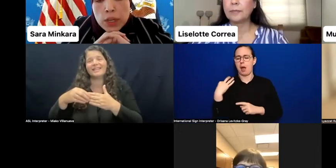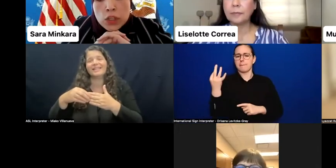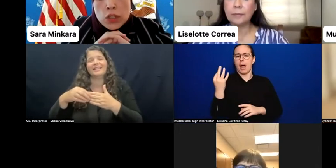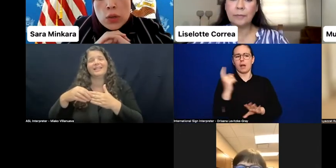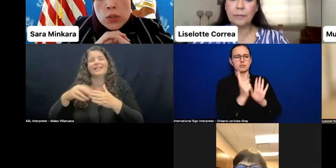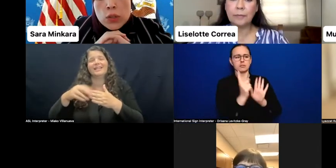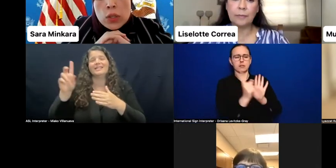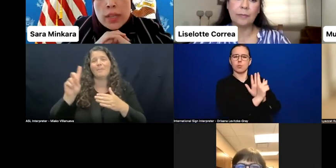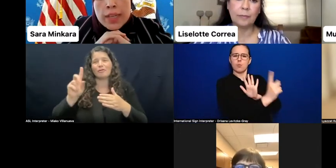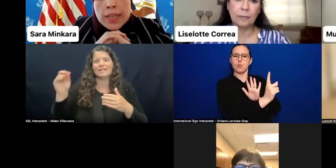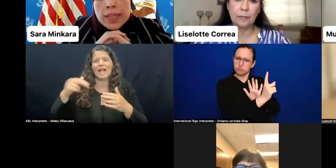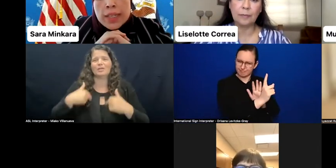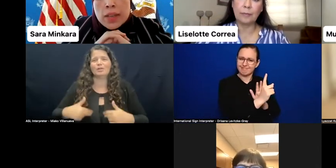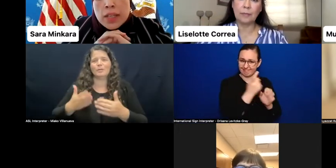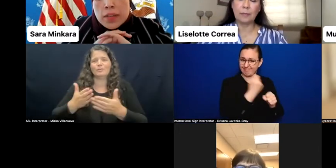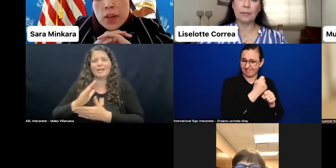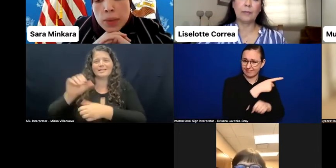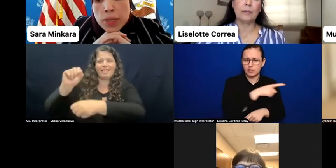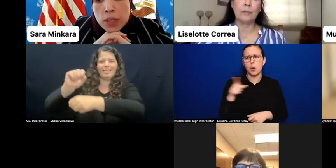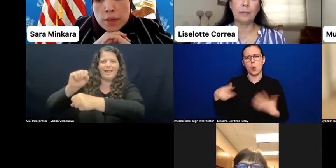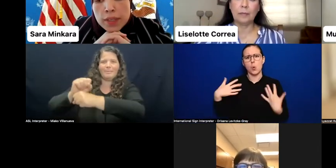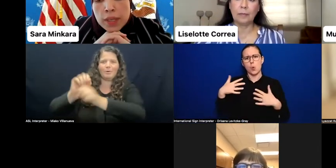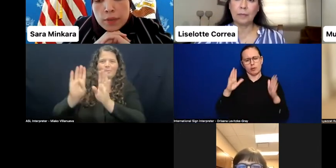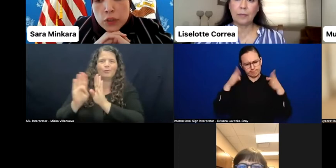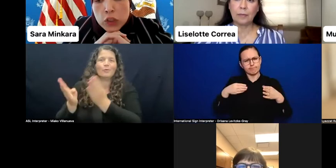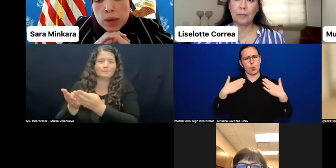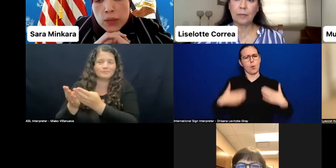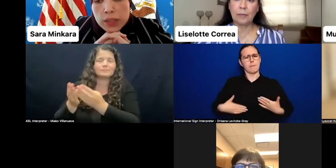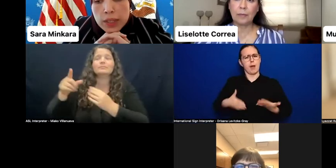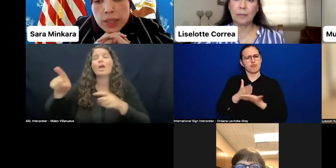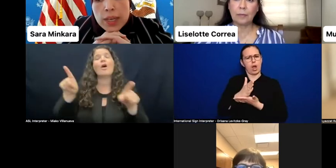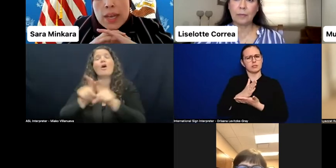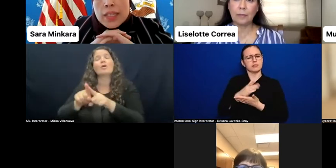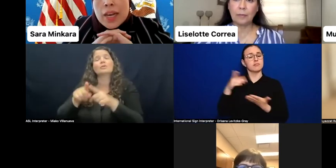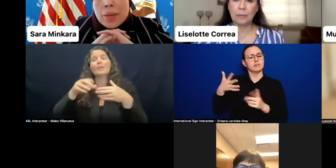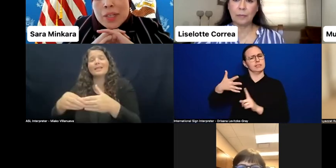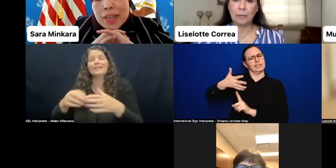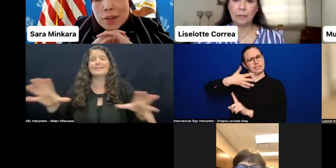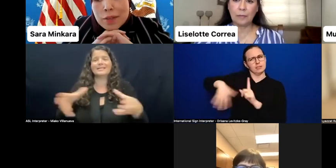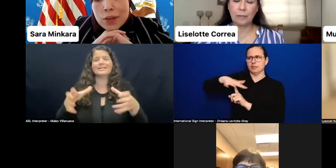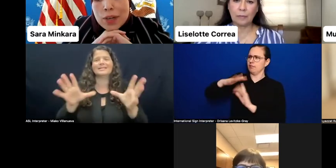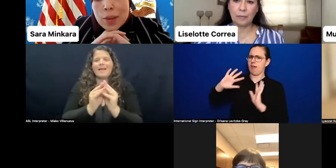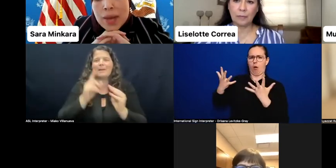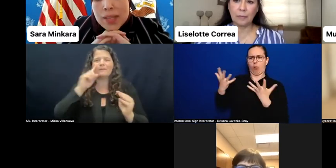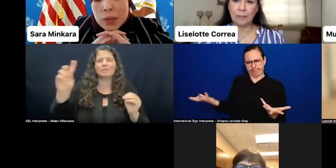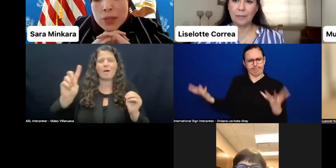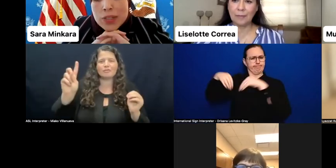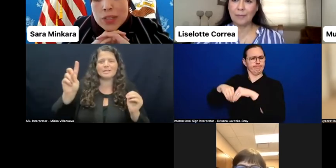She's also led the development of the Summit for Democracy. And I'm excited for Ambassador Peterson